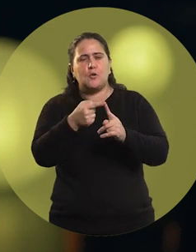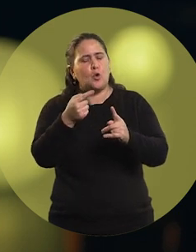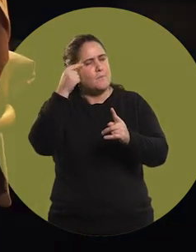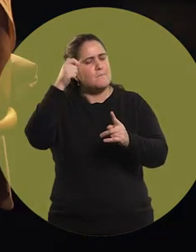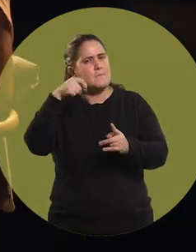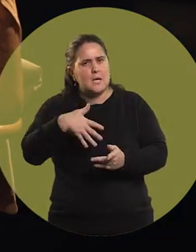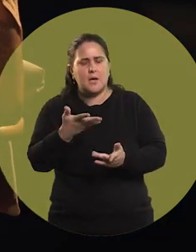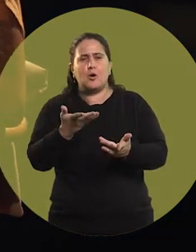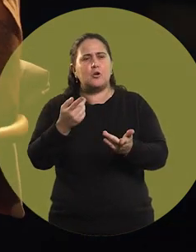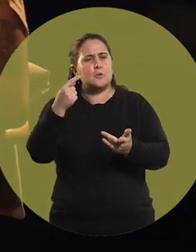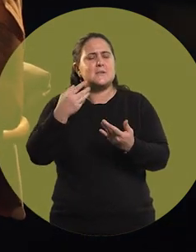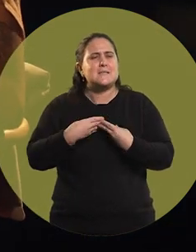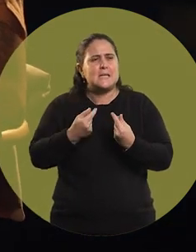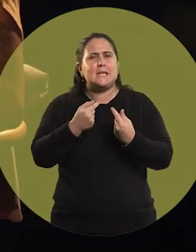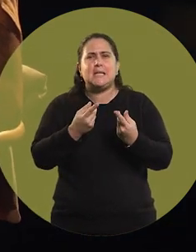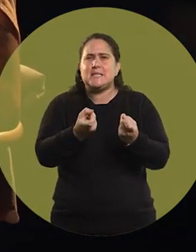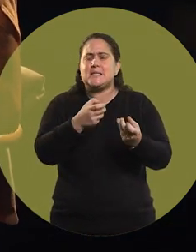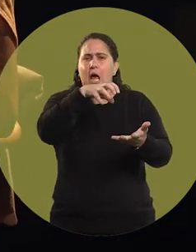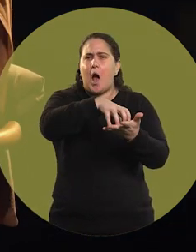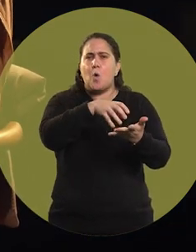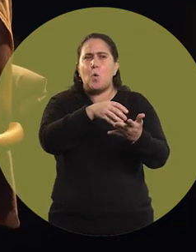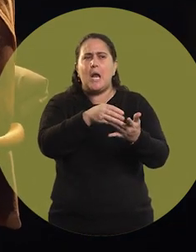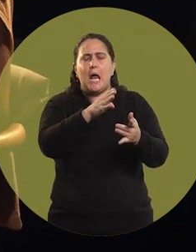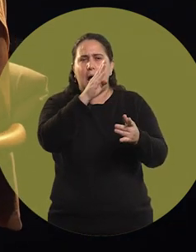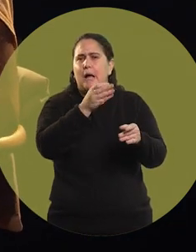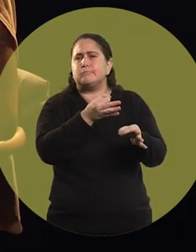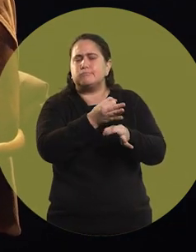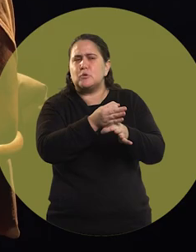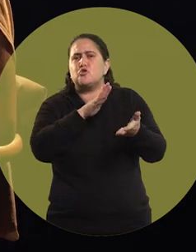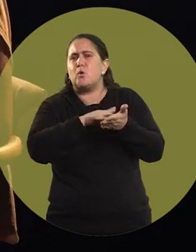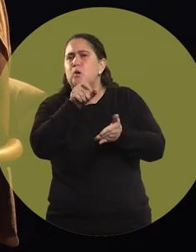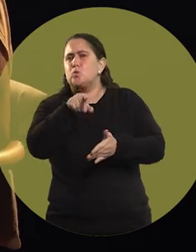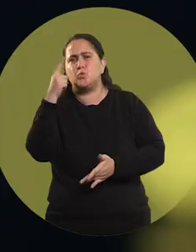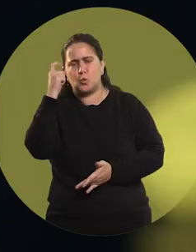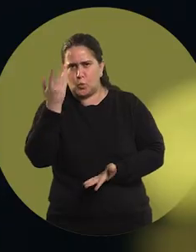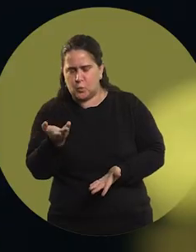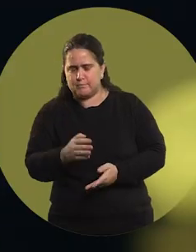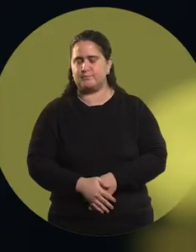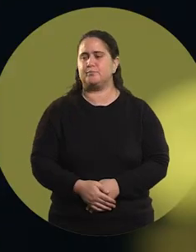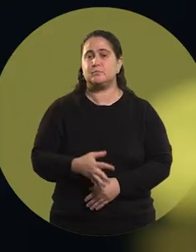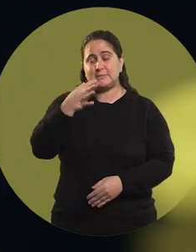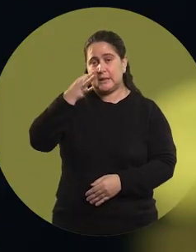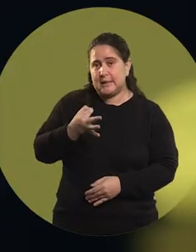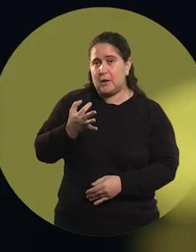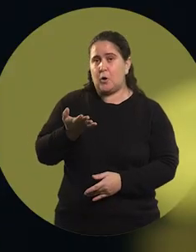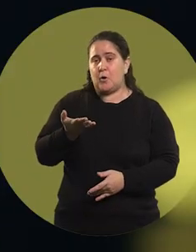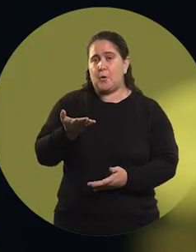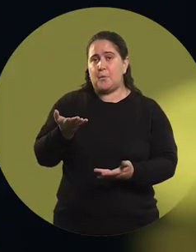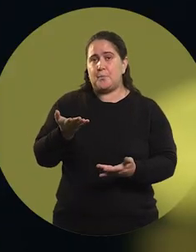What do you feel can be worked out in a classroom regarding your experiences? Well, I think